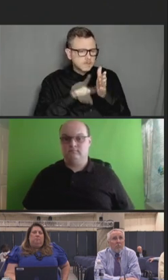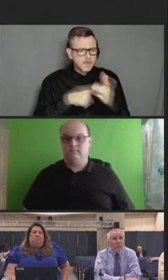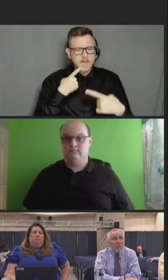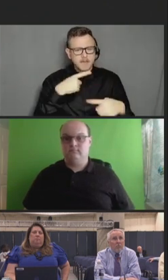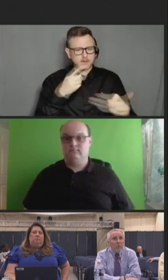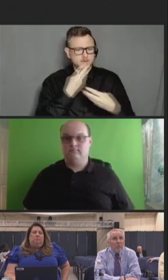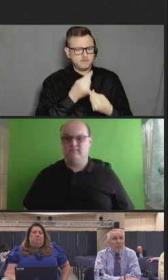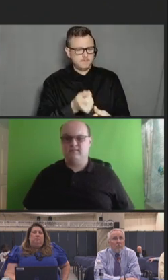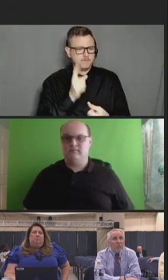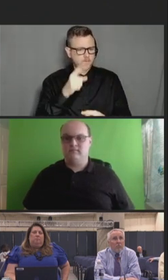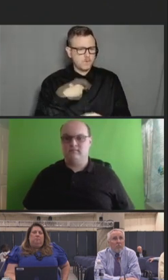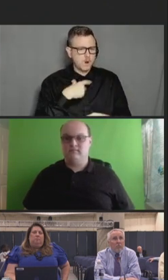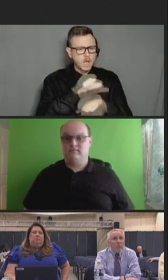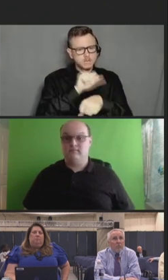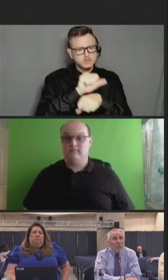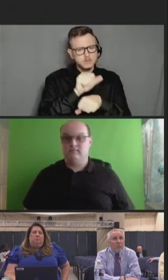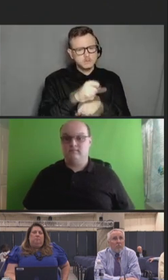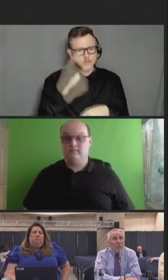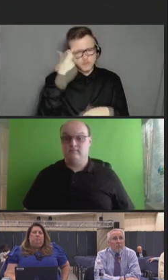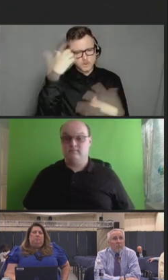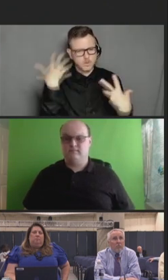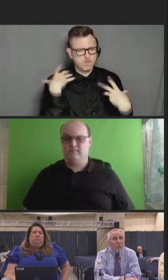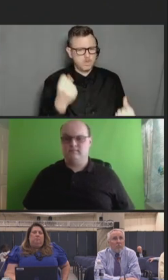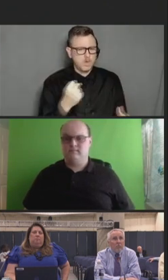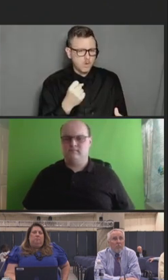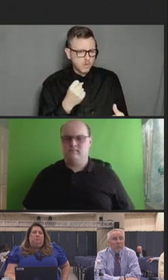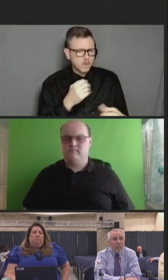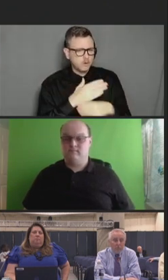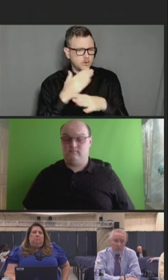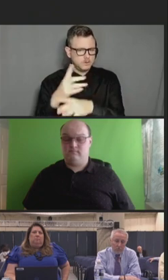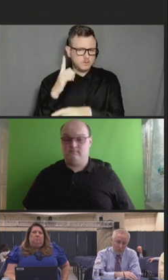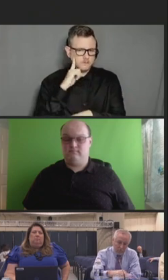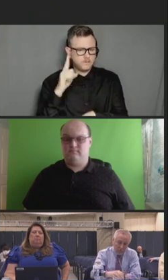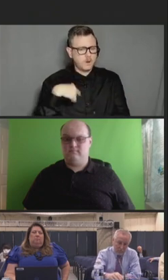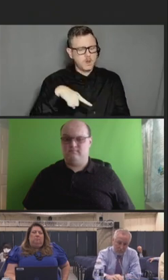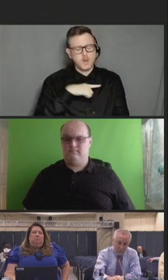In closing, as we debrief experiences and decision making during the pandemic and look